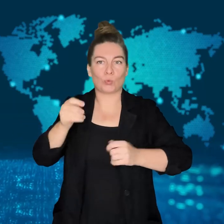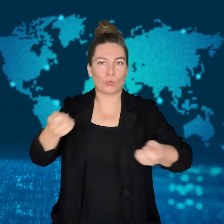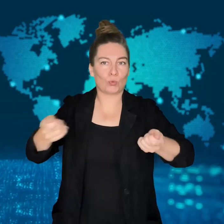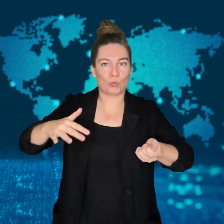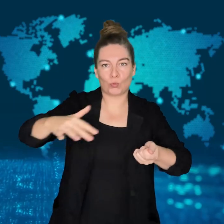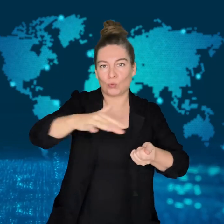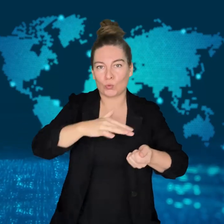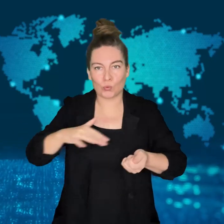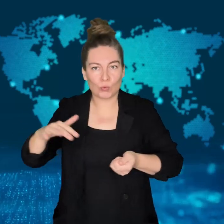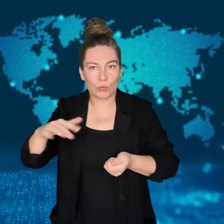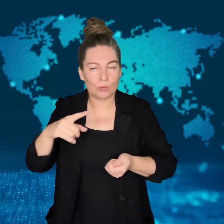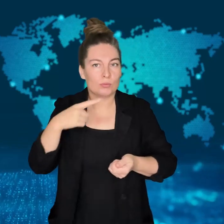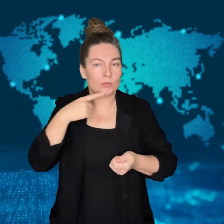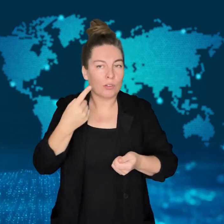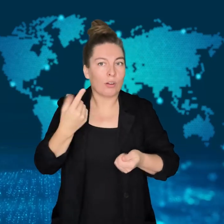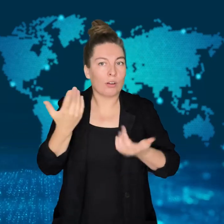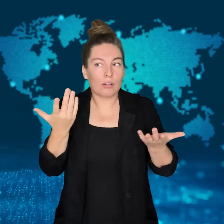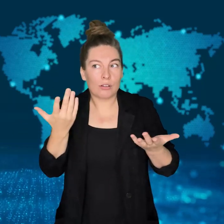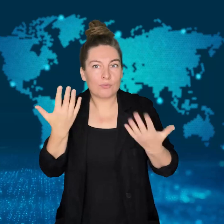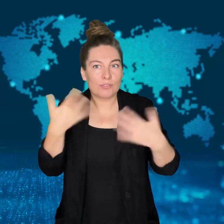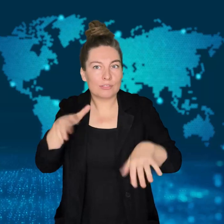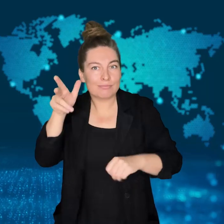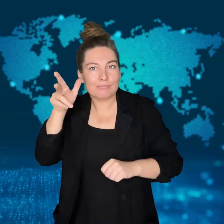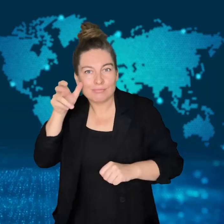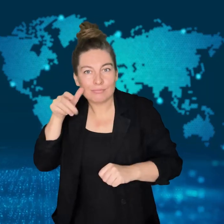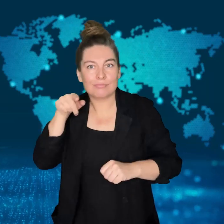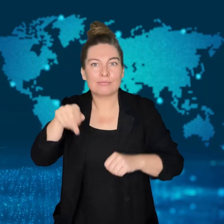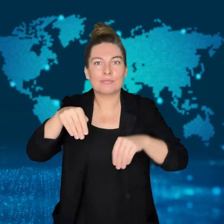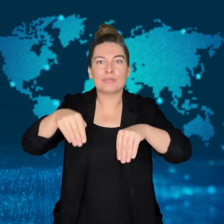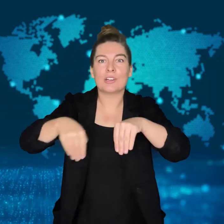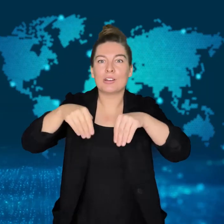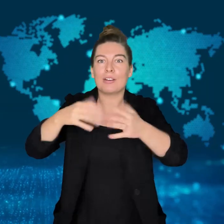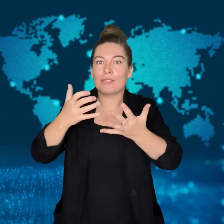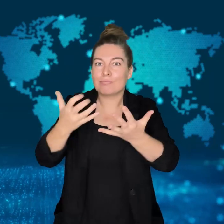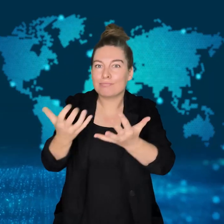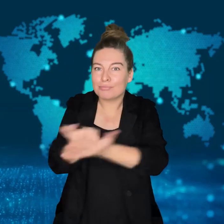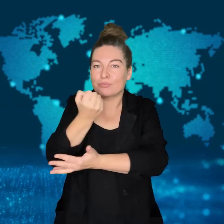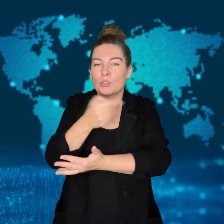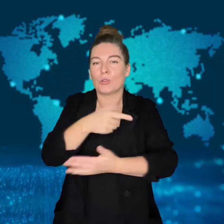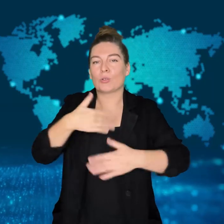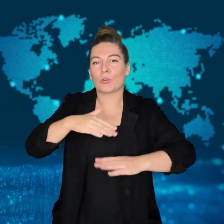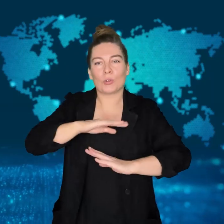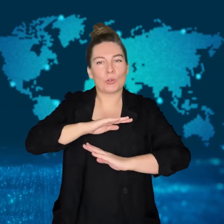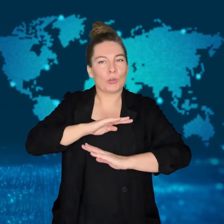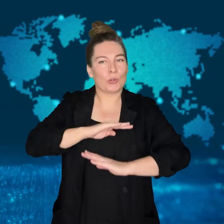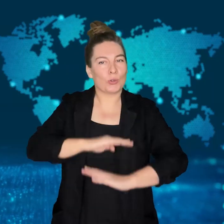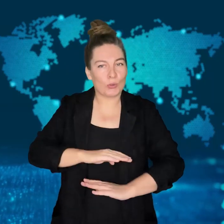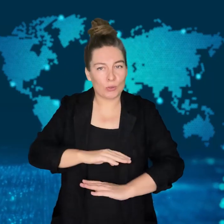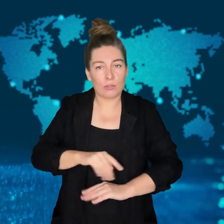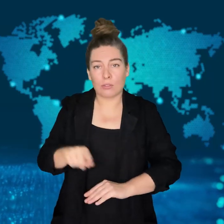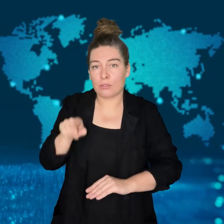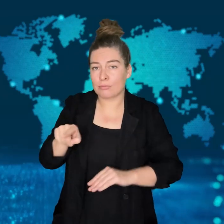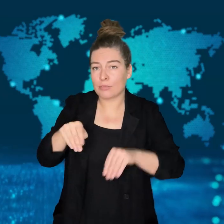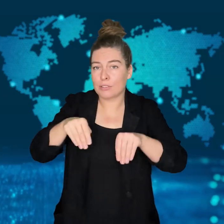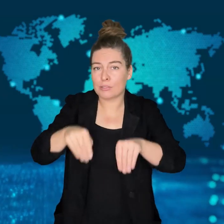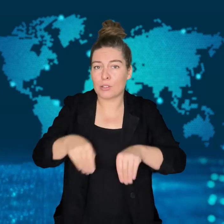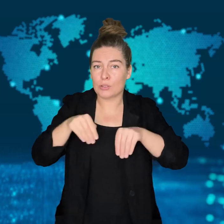The check-up showed she was tired and hungry but in good health.